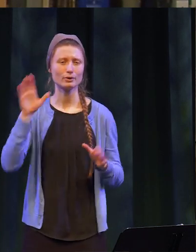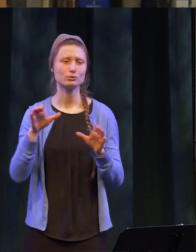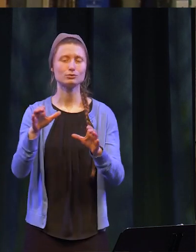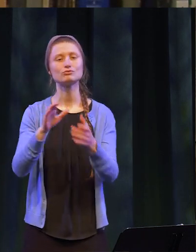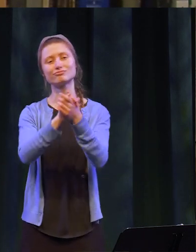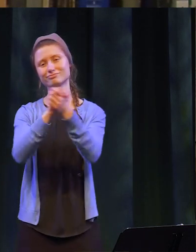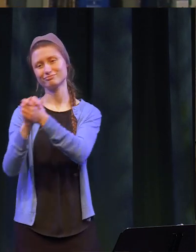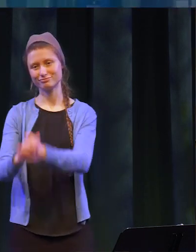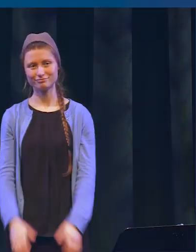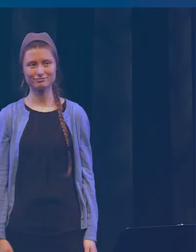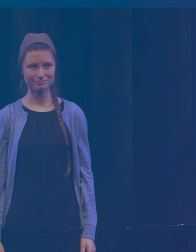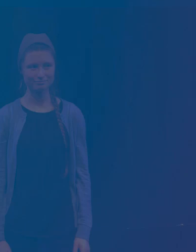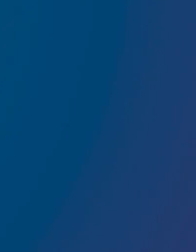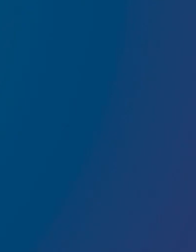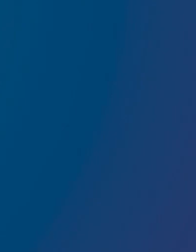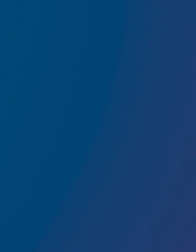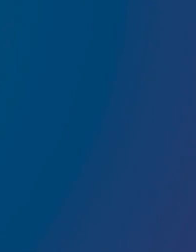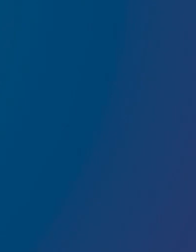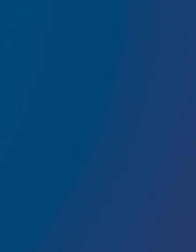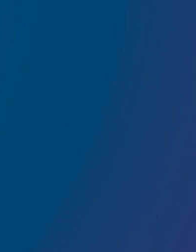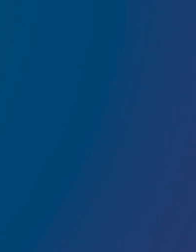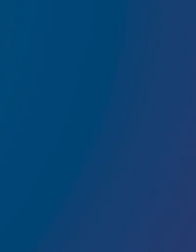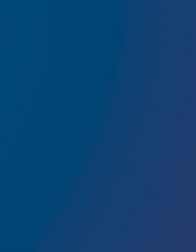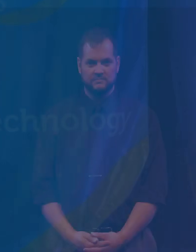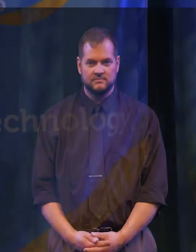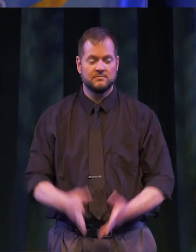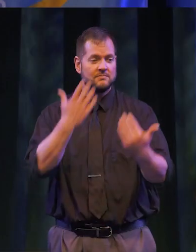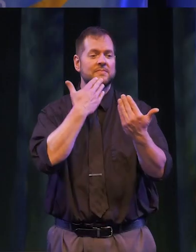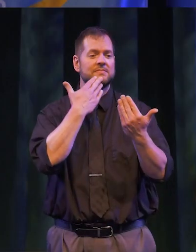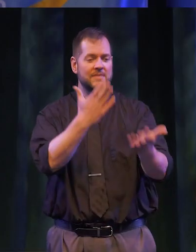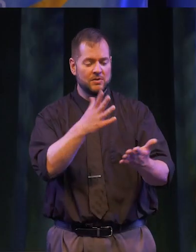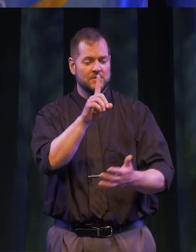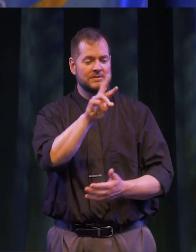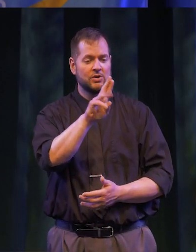Congratulations. THANK YOU CHANCELLOR MALATRAS.